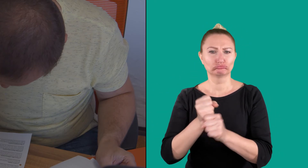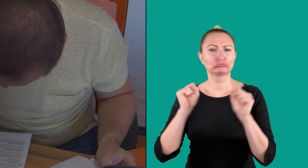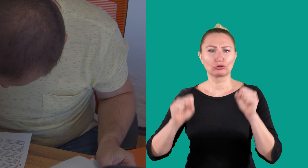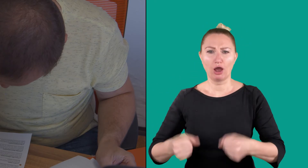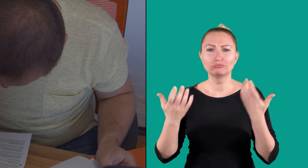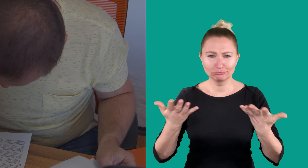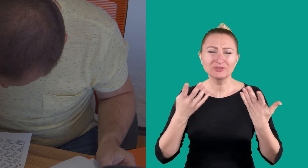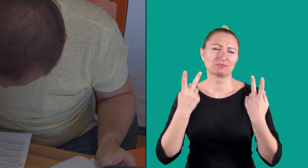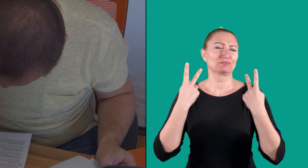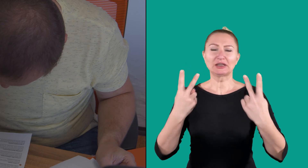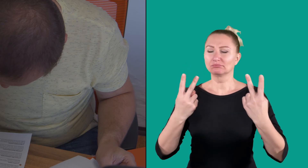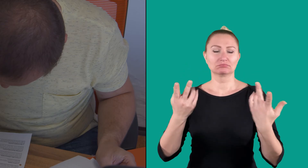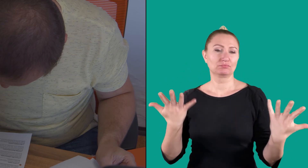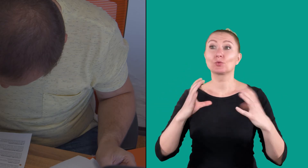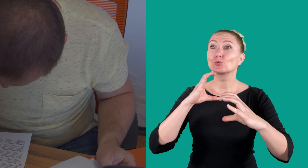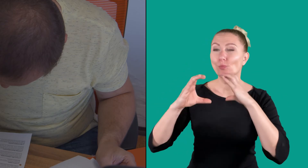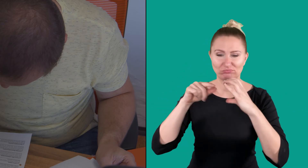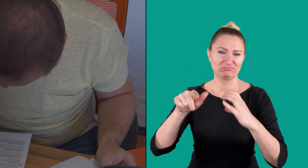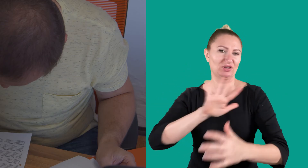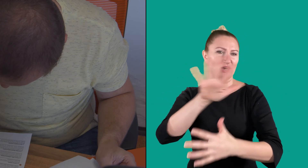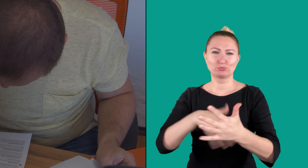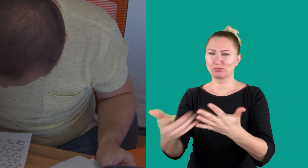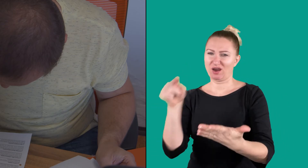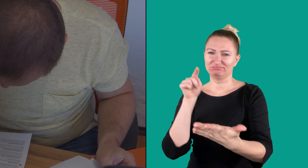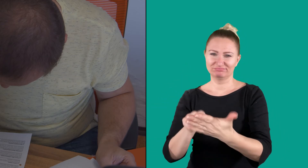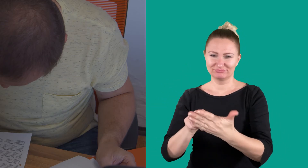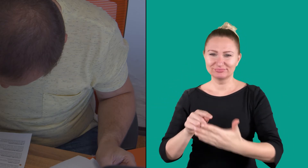Communication in sign language is important.